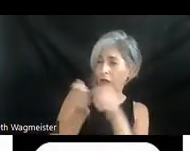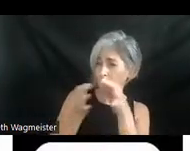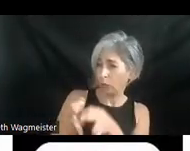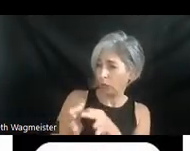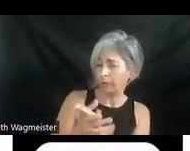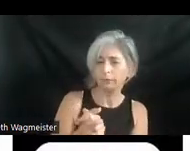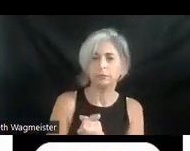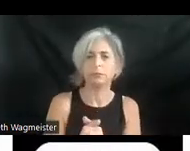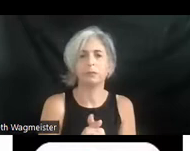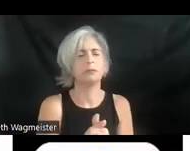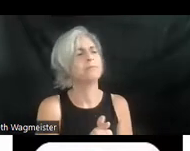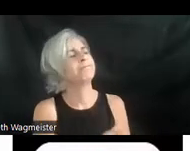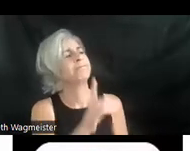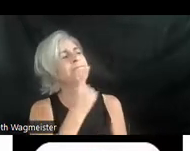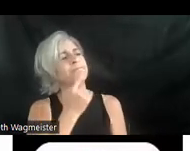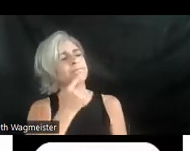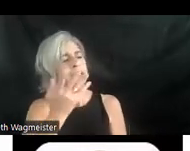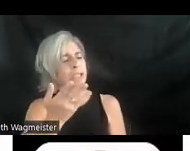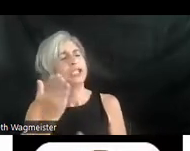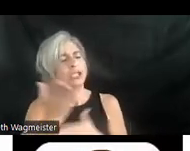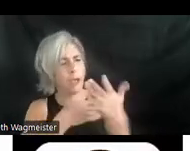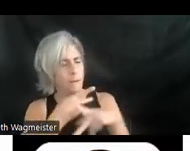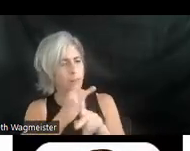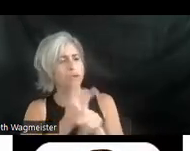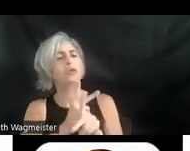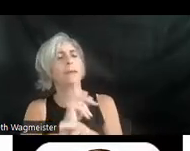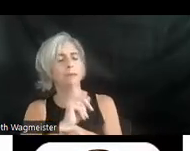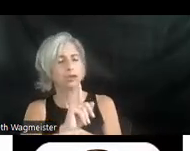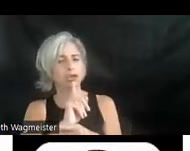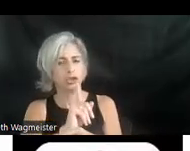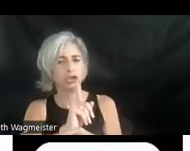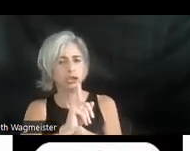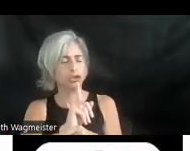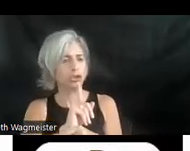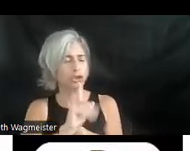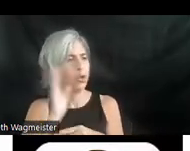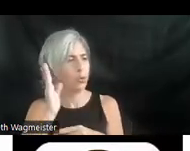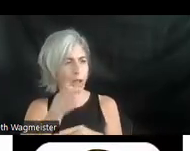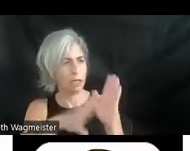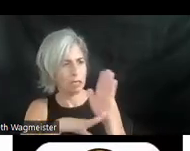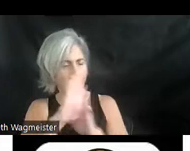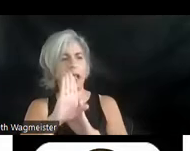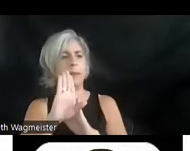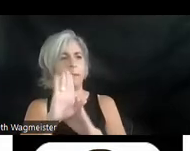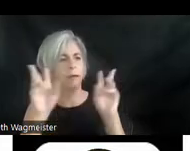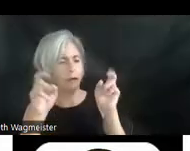You know, some producers I'm sure will develop a kind of a checklist. Did